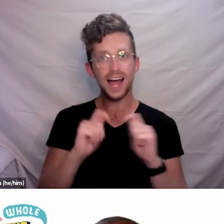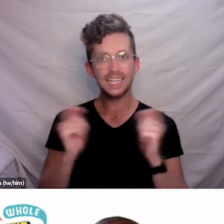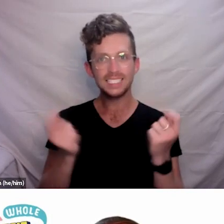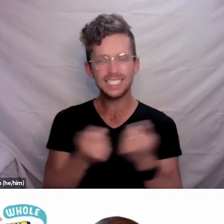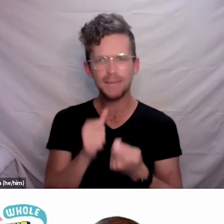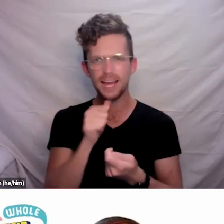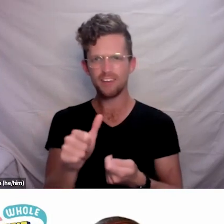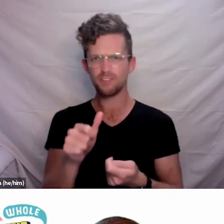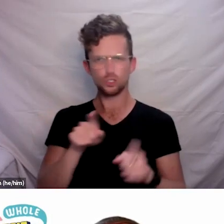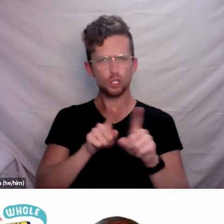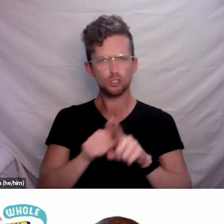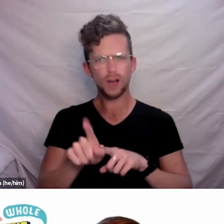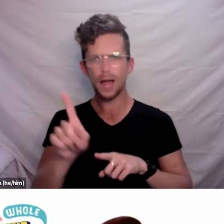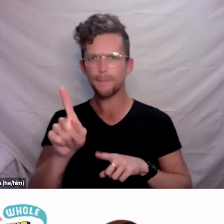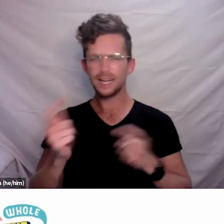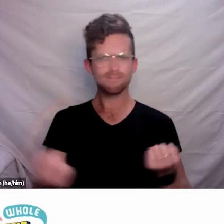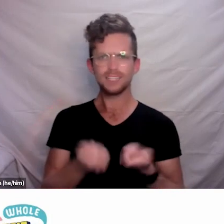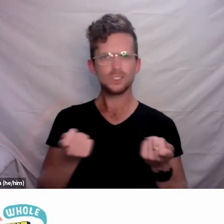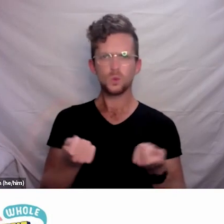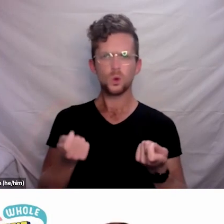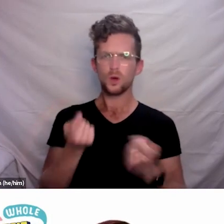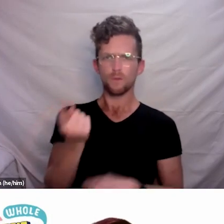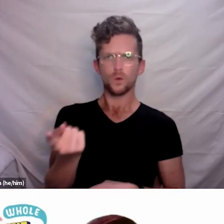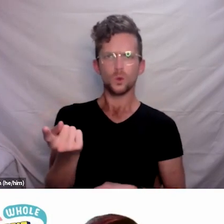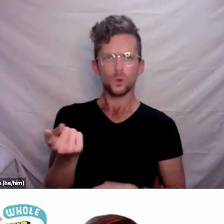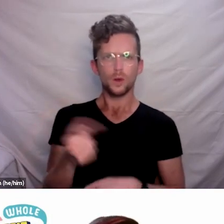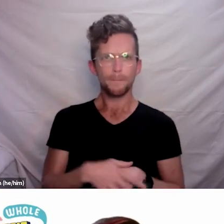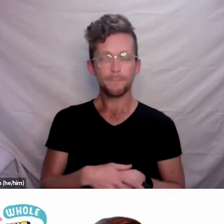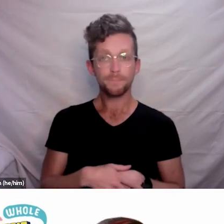We will share all these contact details at the end of the session